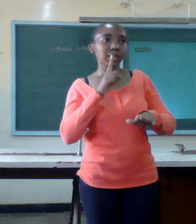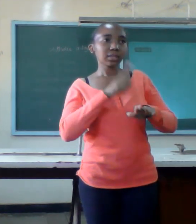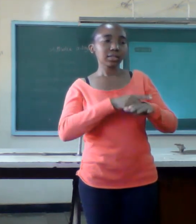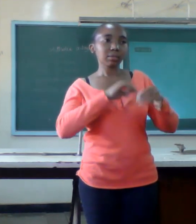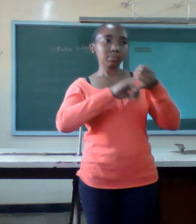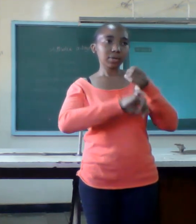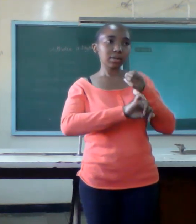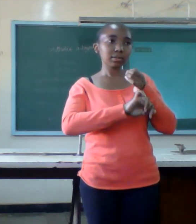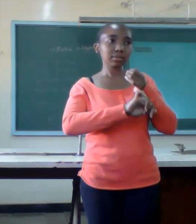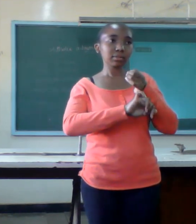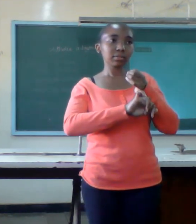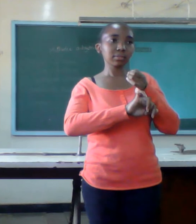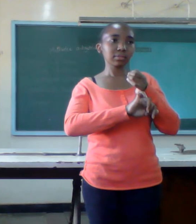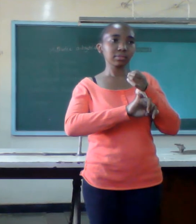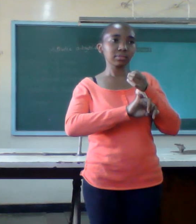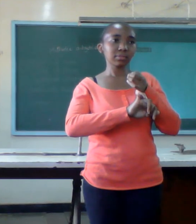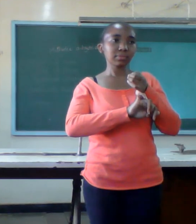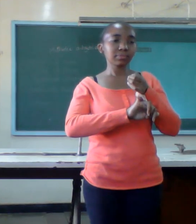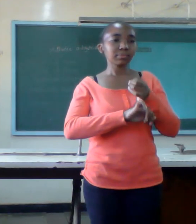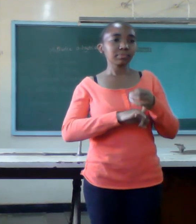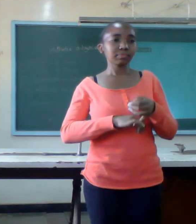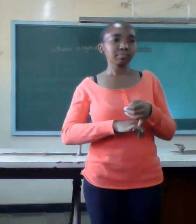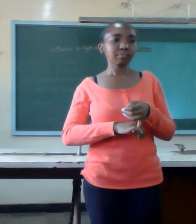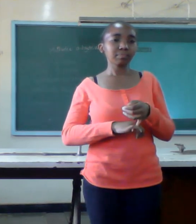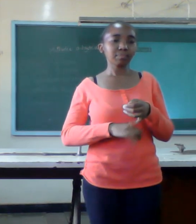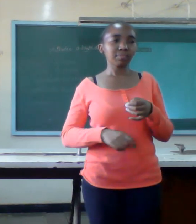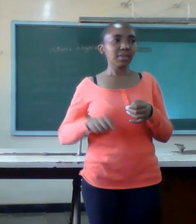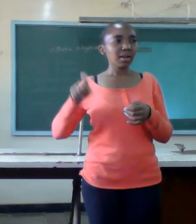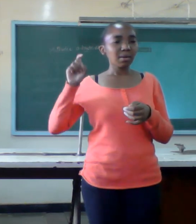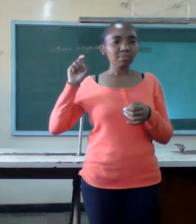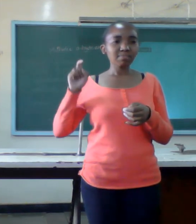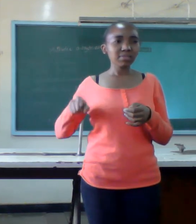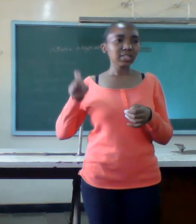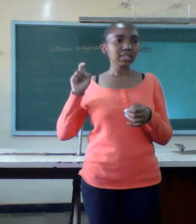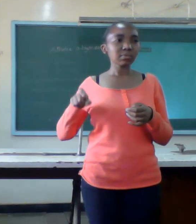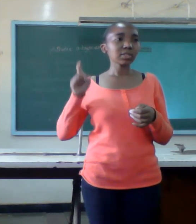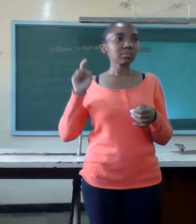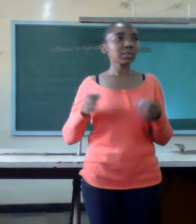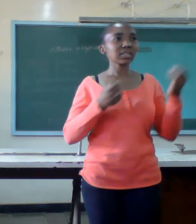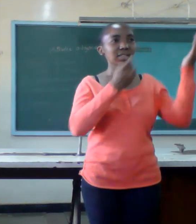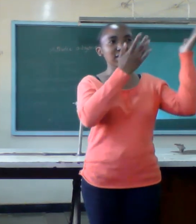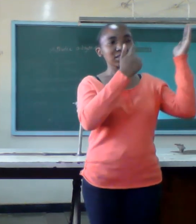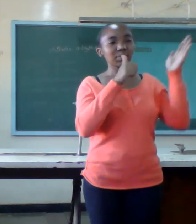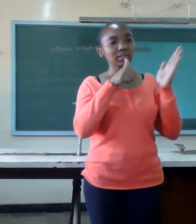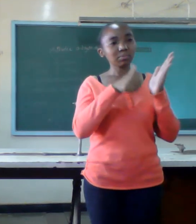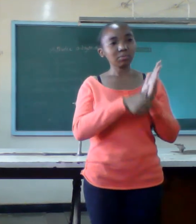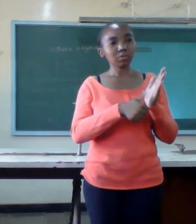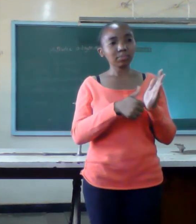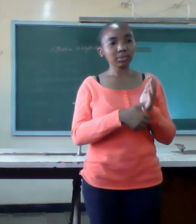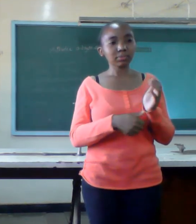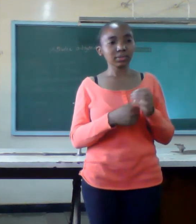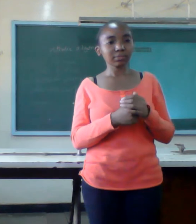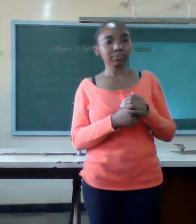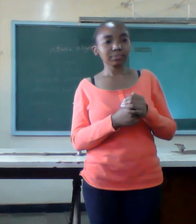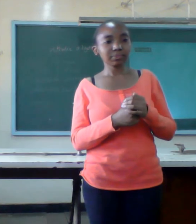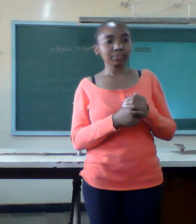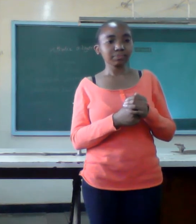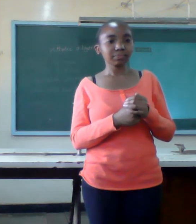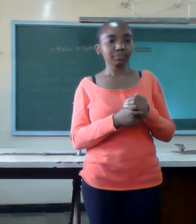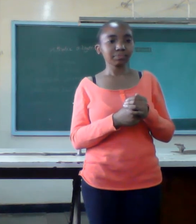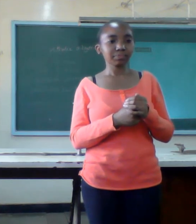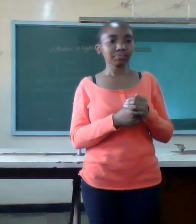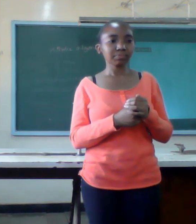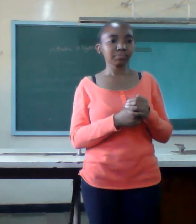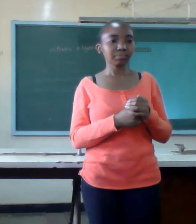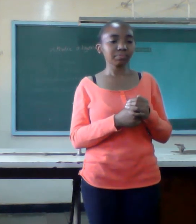against the enemies of marriage some enemies of marriage are